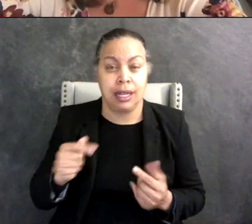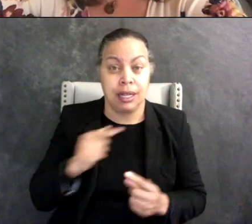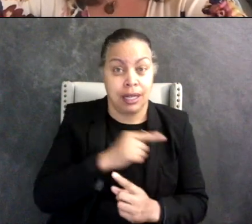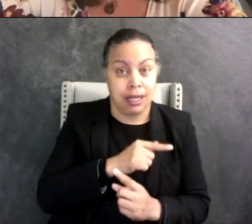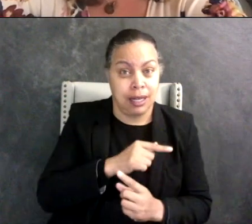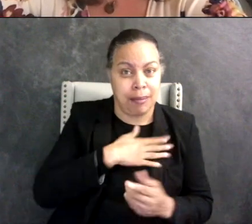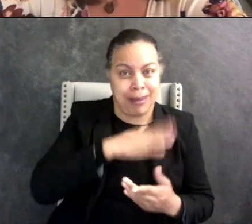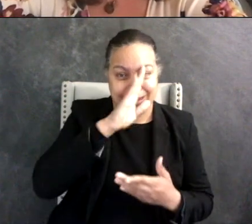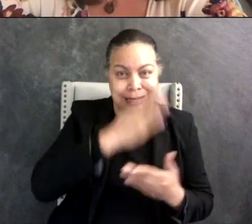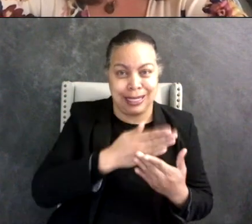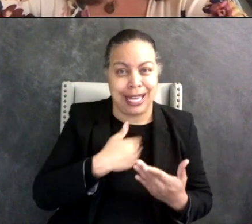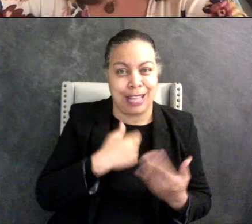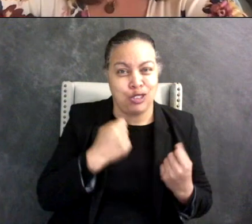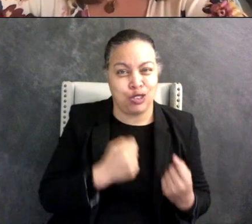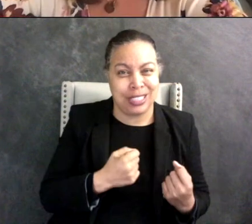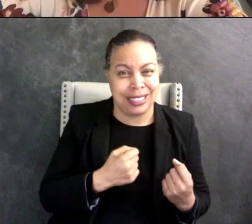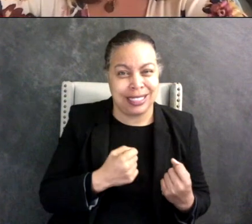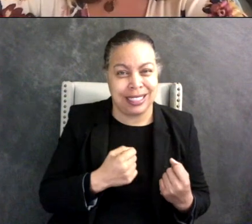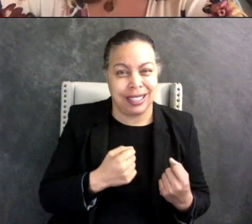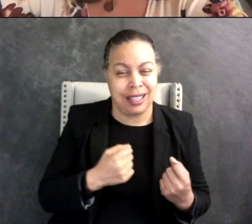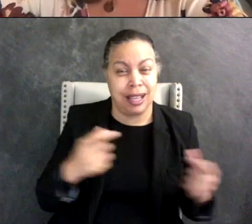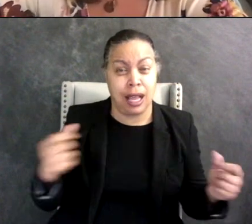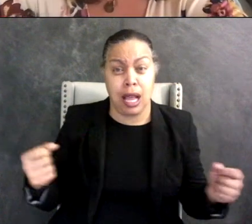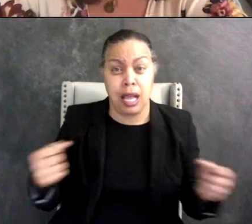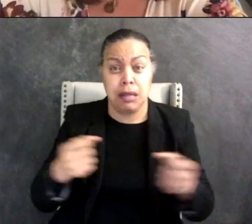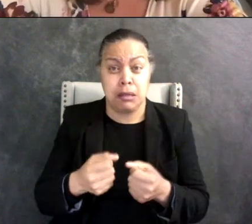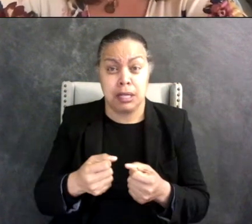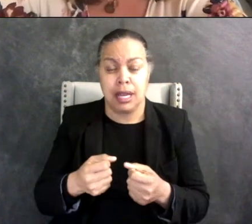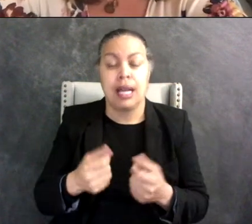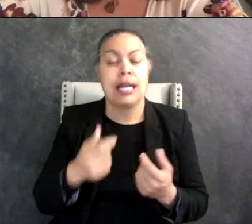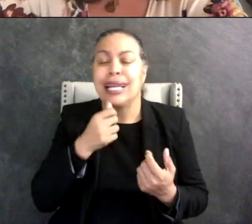So she said you know I don't want to like force a friendship but like maybe we could like